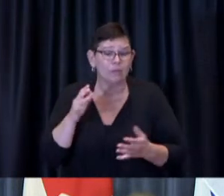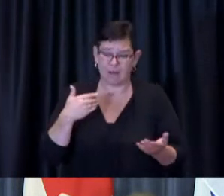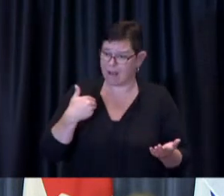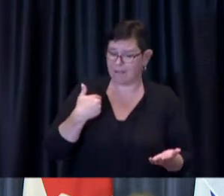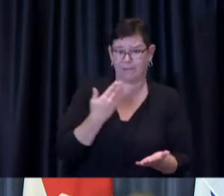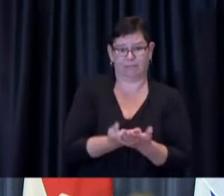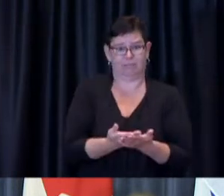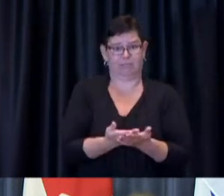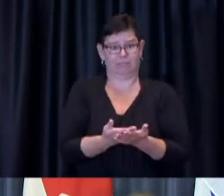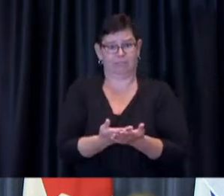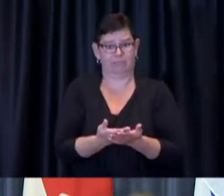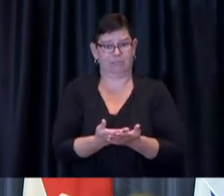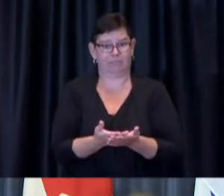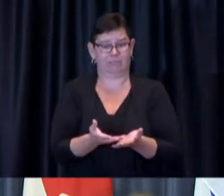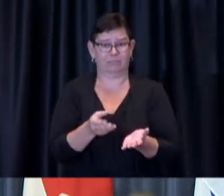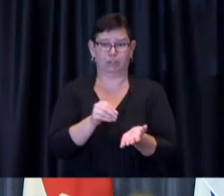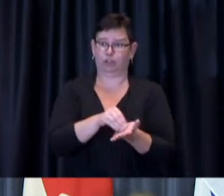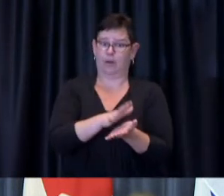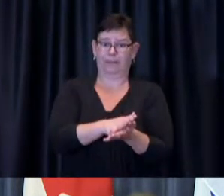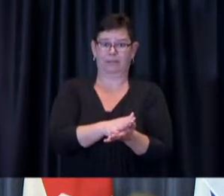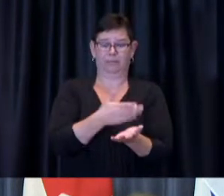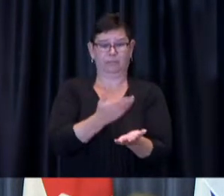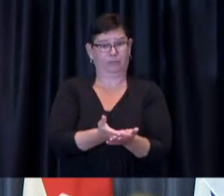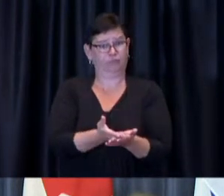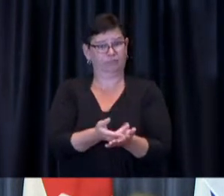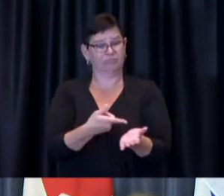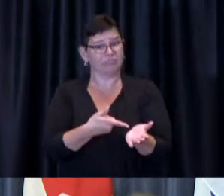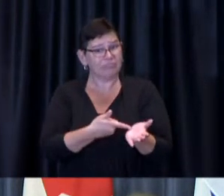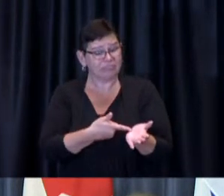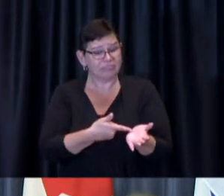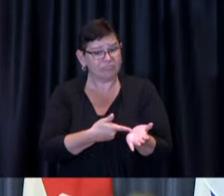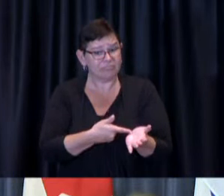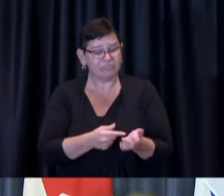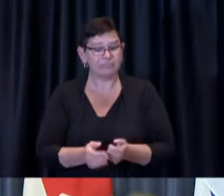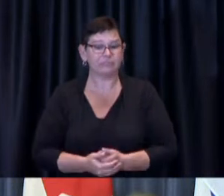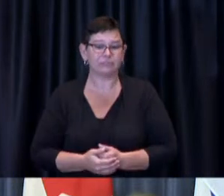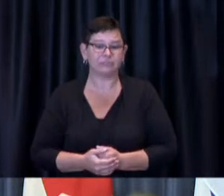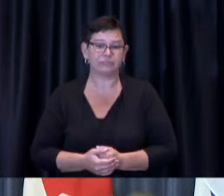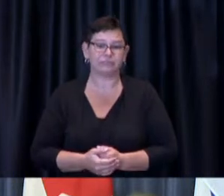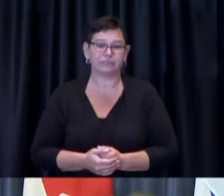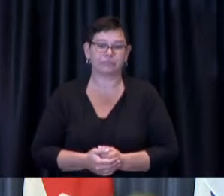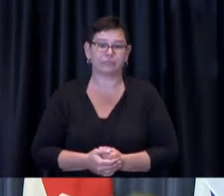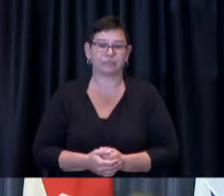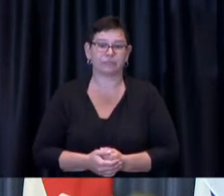uh over time um that will be uh supported by having such an immunization record in place